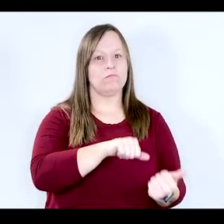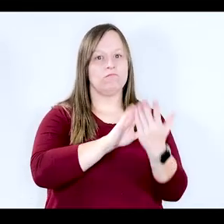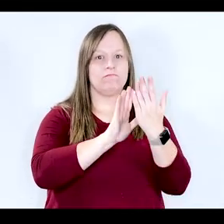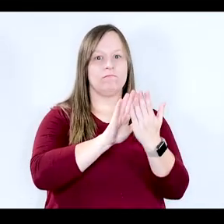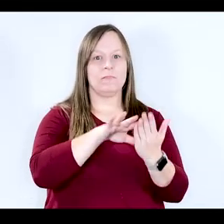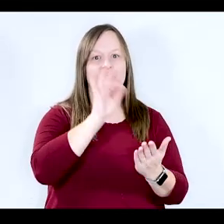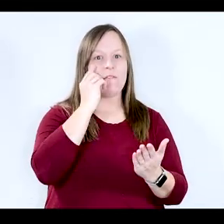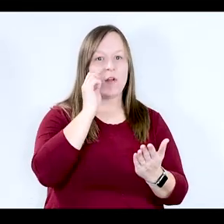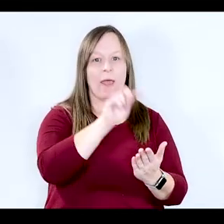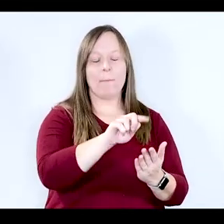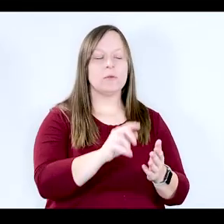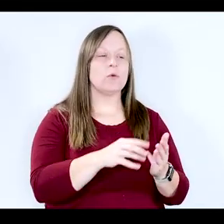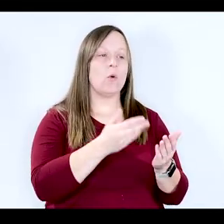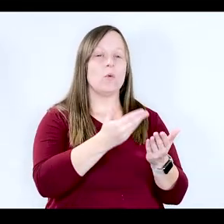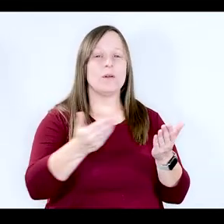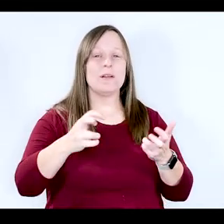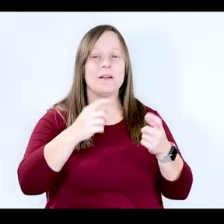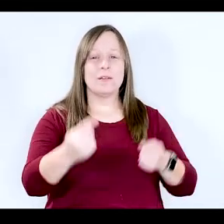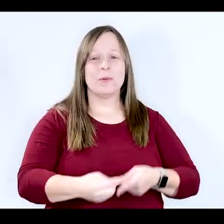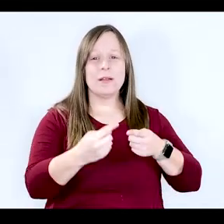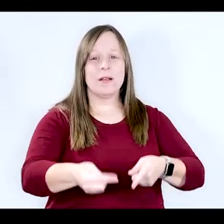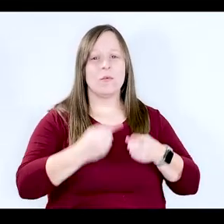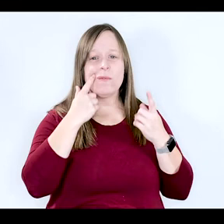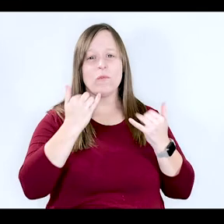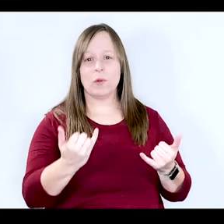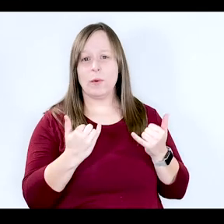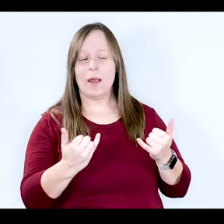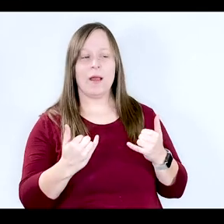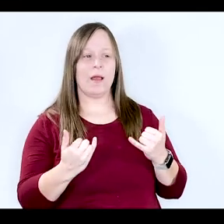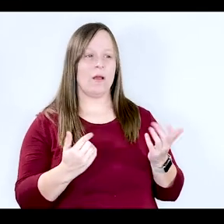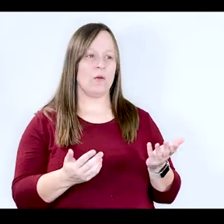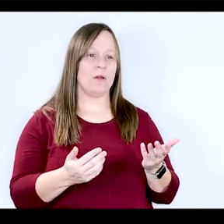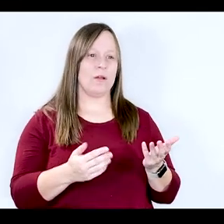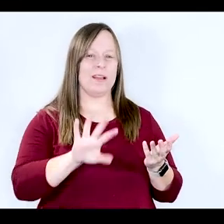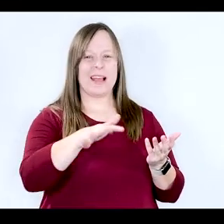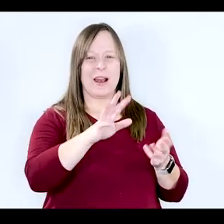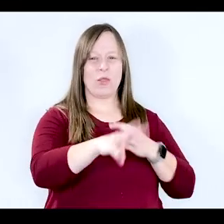So the things that we're really dealing with today in kind of the world